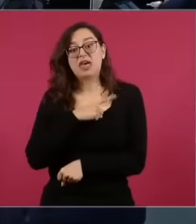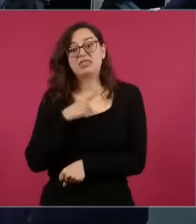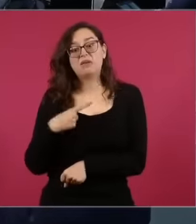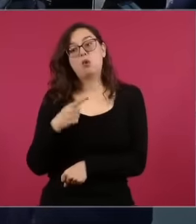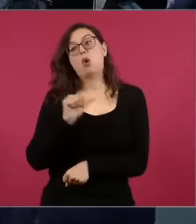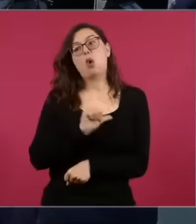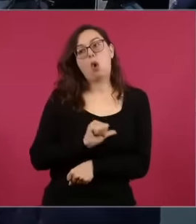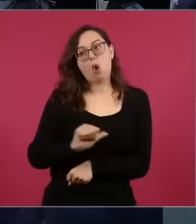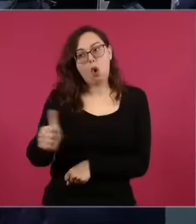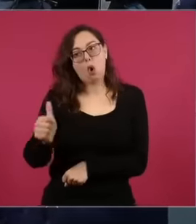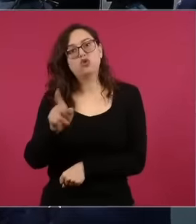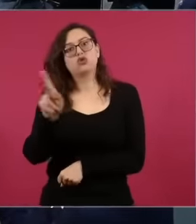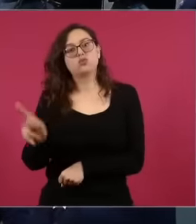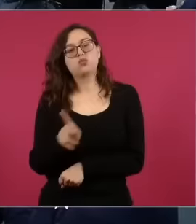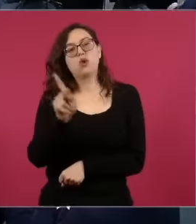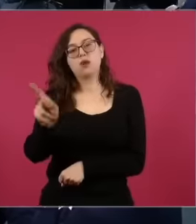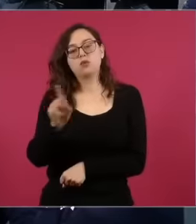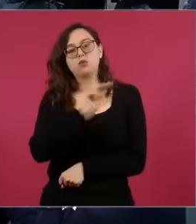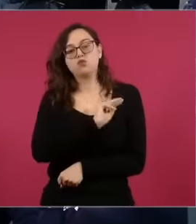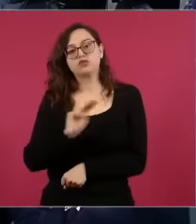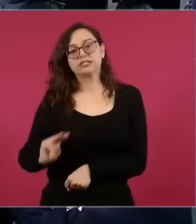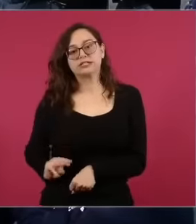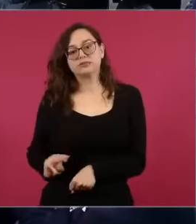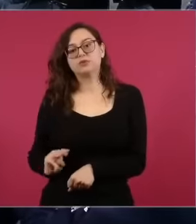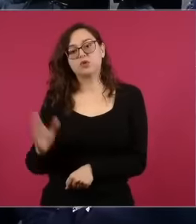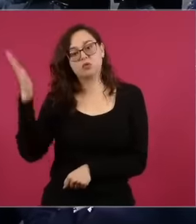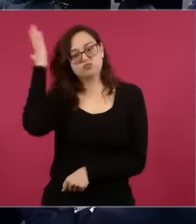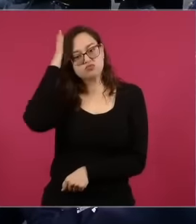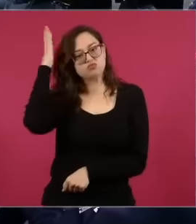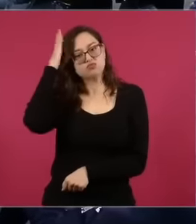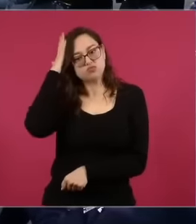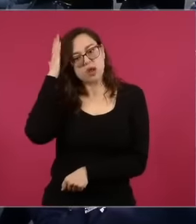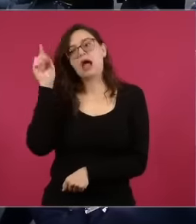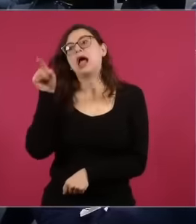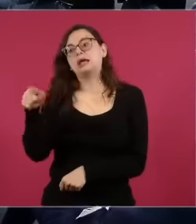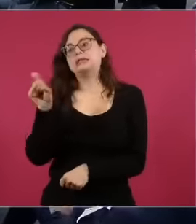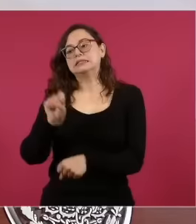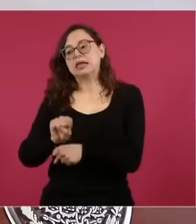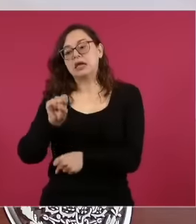to the municipal seat and then high school in Villahermosa and then